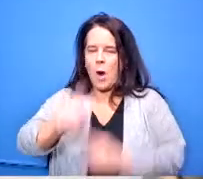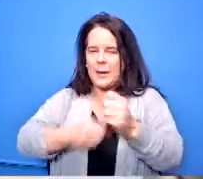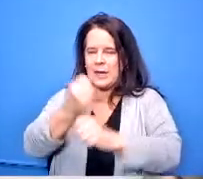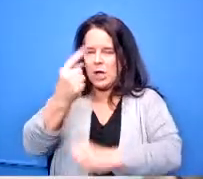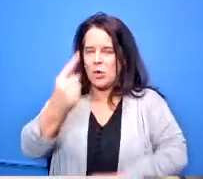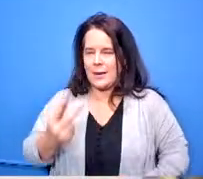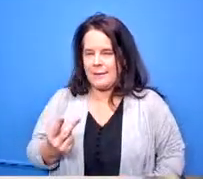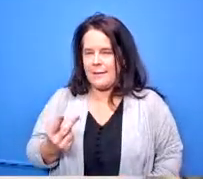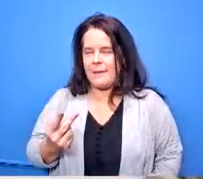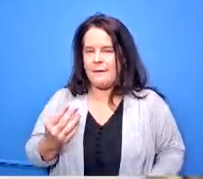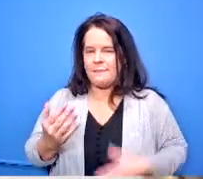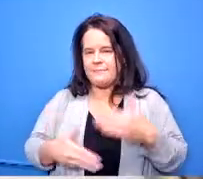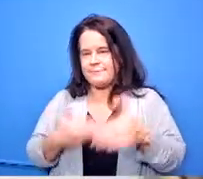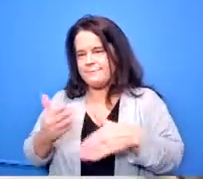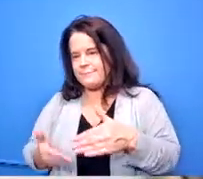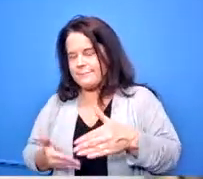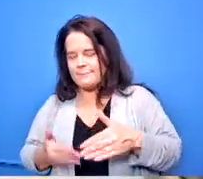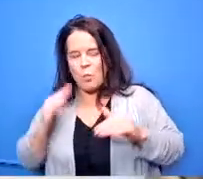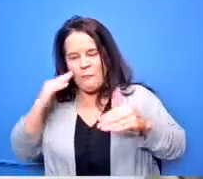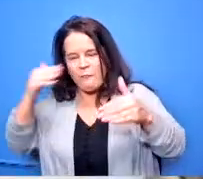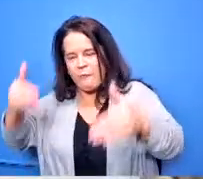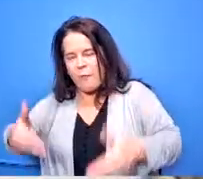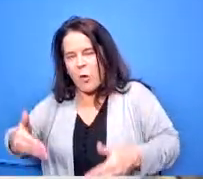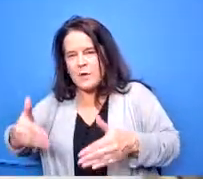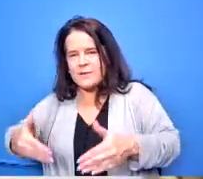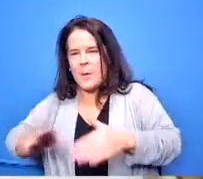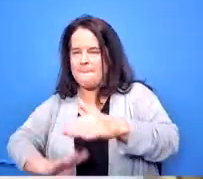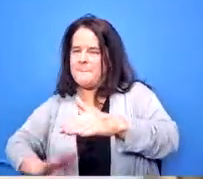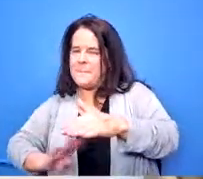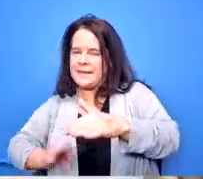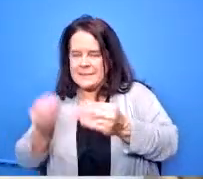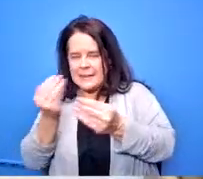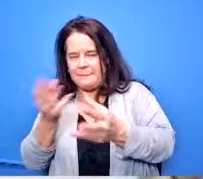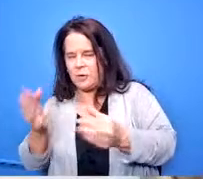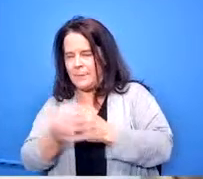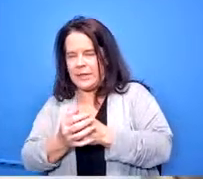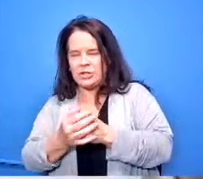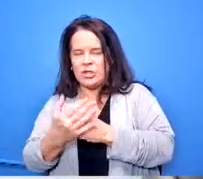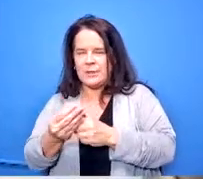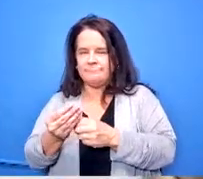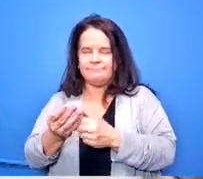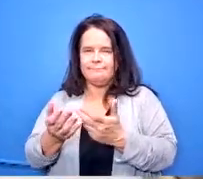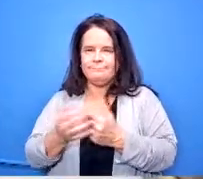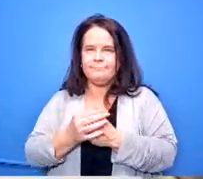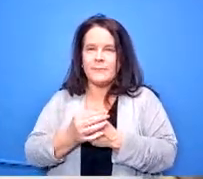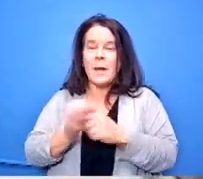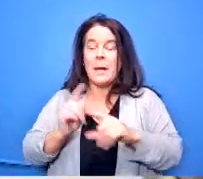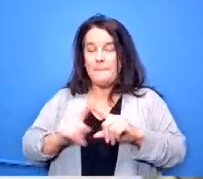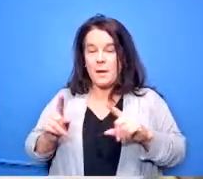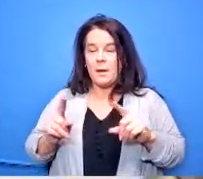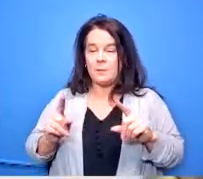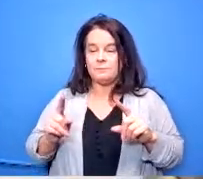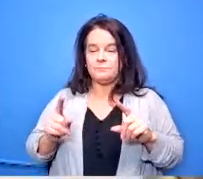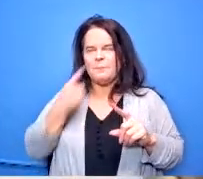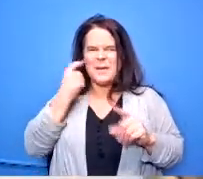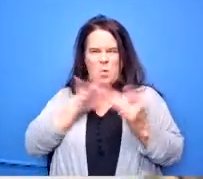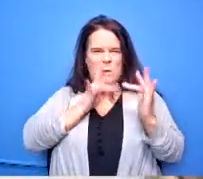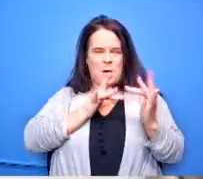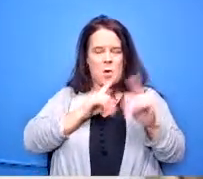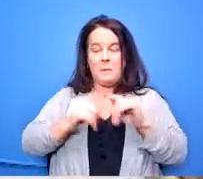basics and core content because we were remote but we have dr gail who we hired this year as you know